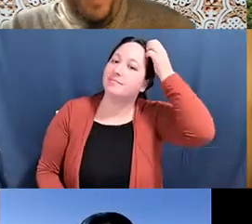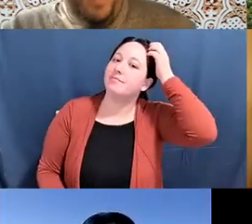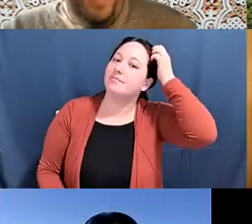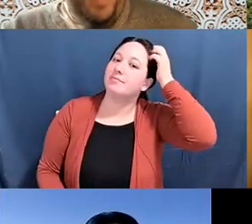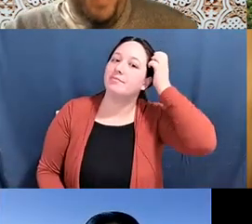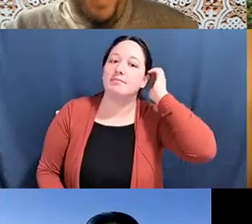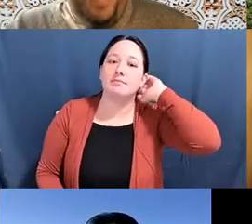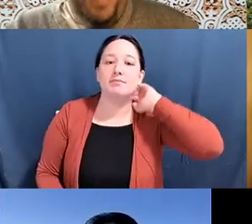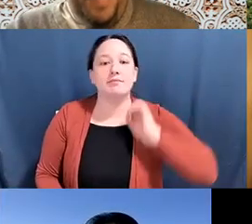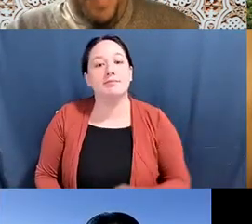Pam Tau-Lee: Glad to be here.